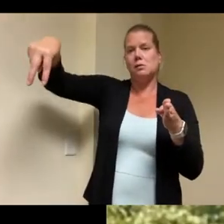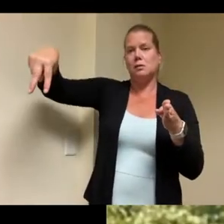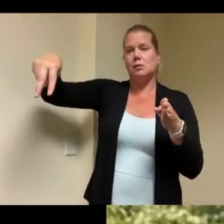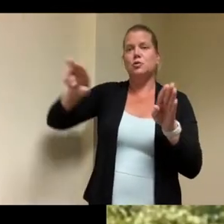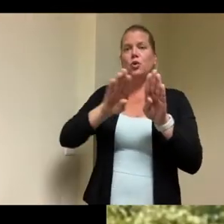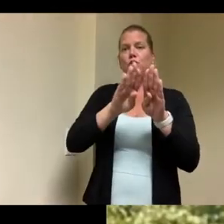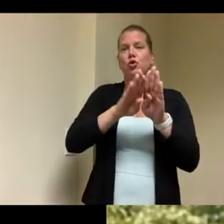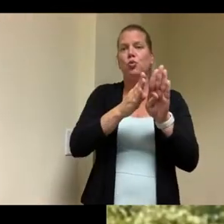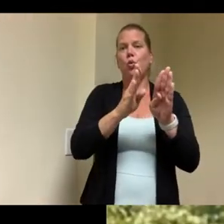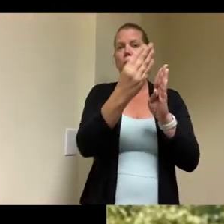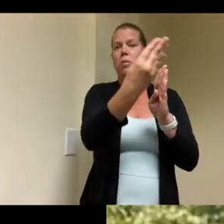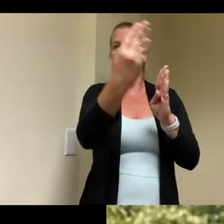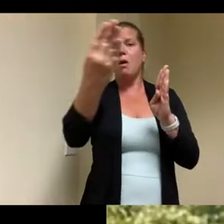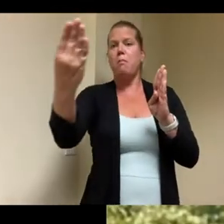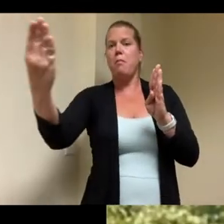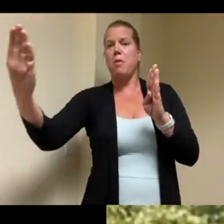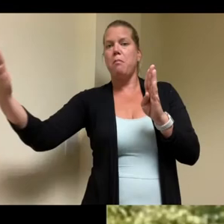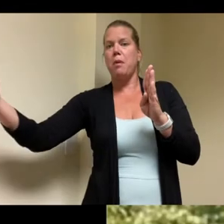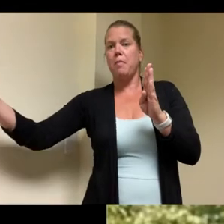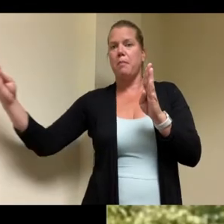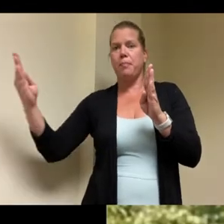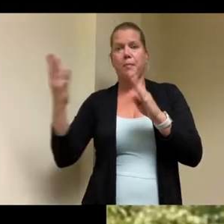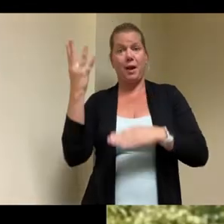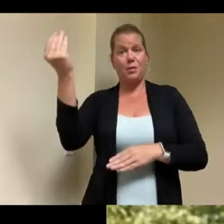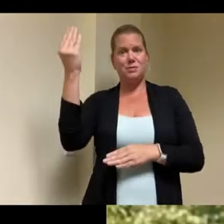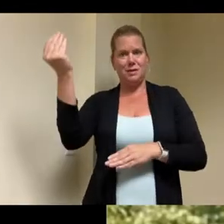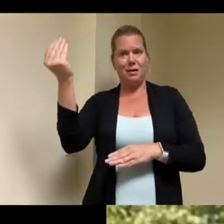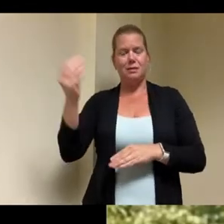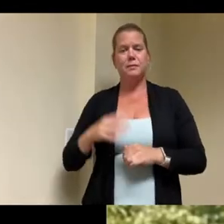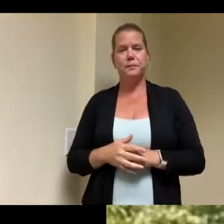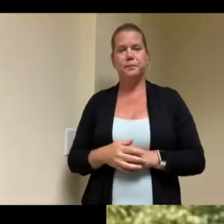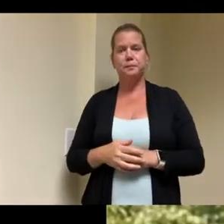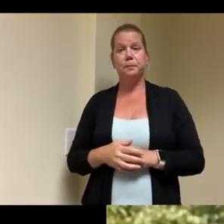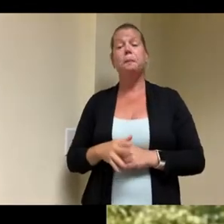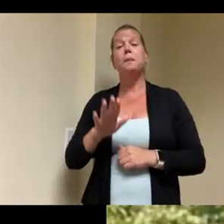bedroom unit the bed can be literally moved out